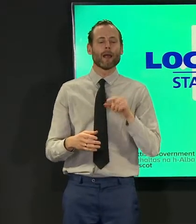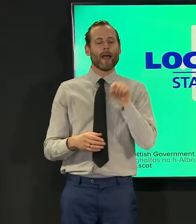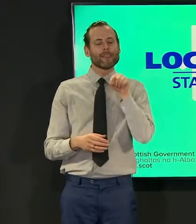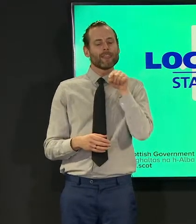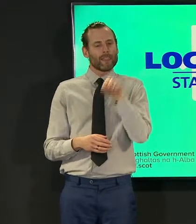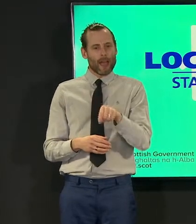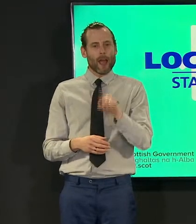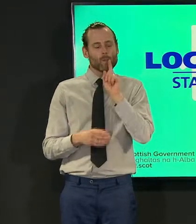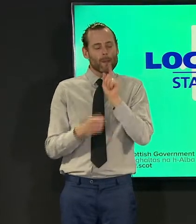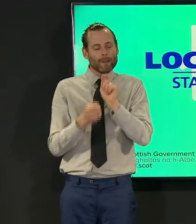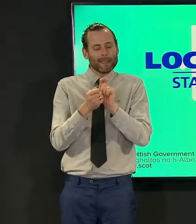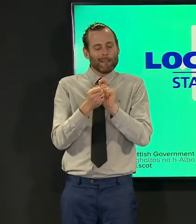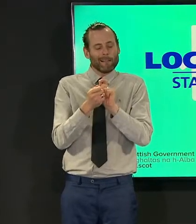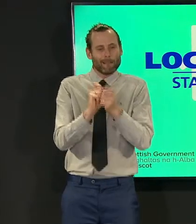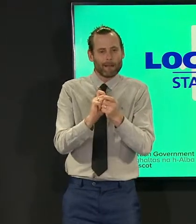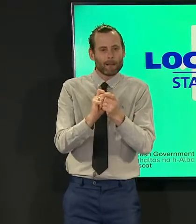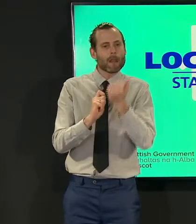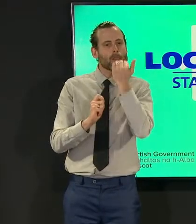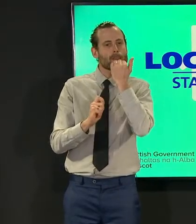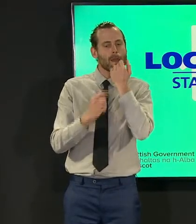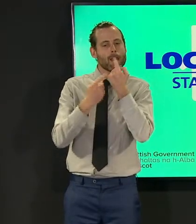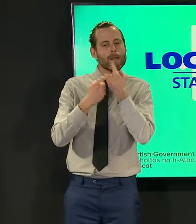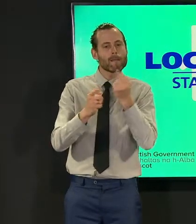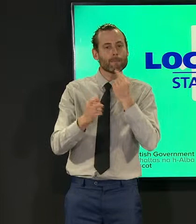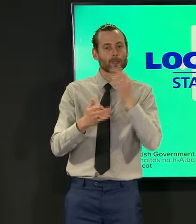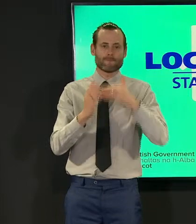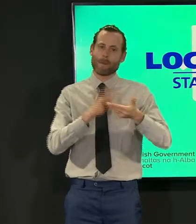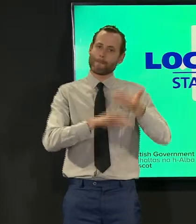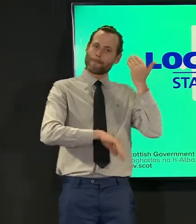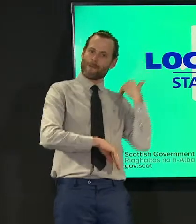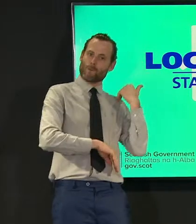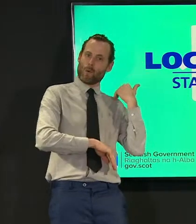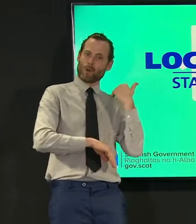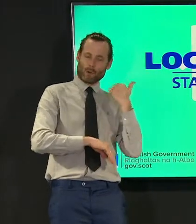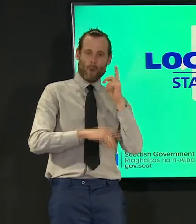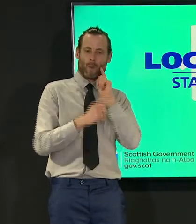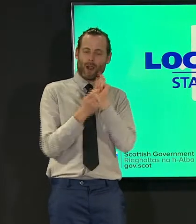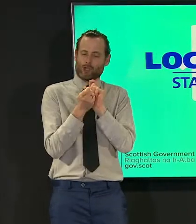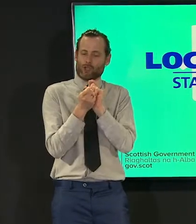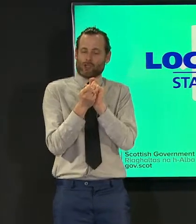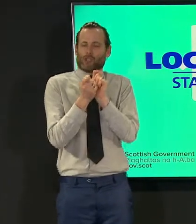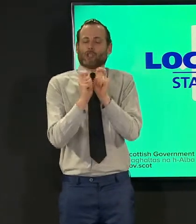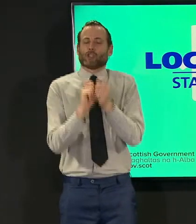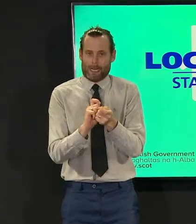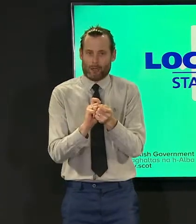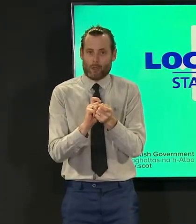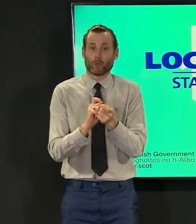from the ones previously reported so using public health scotland's revised figures